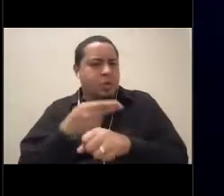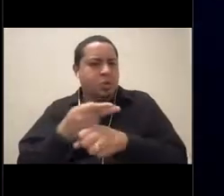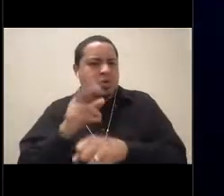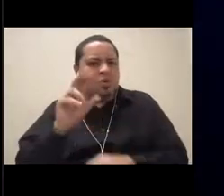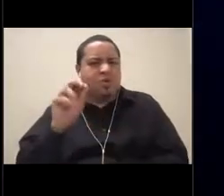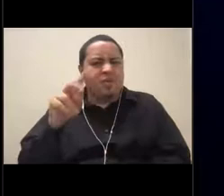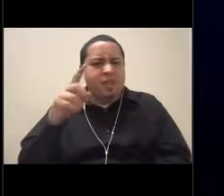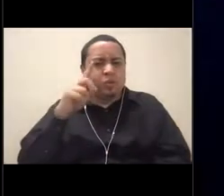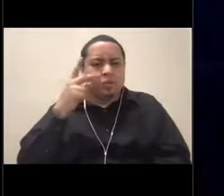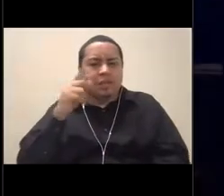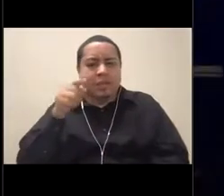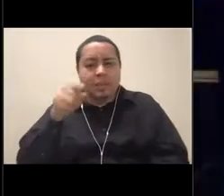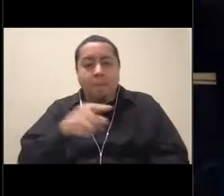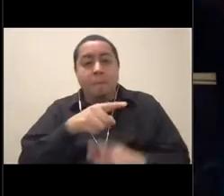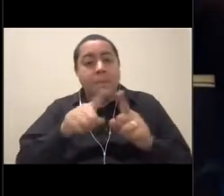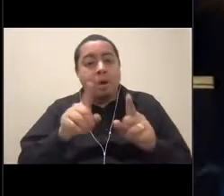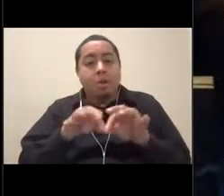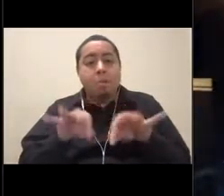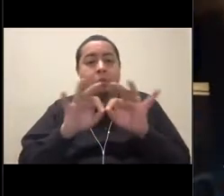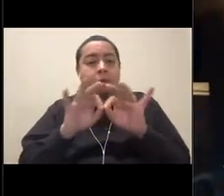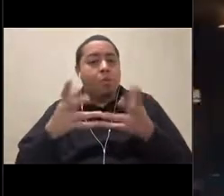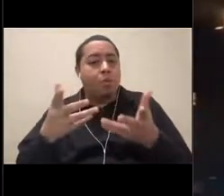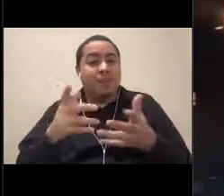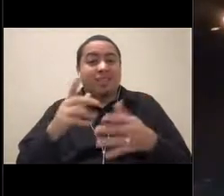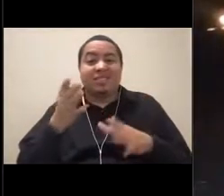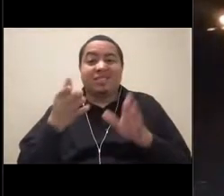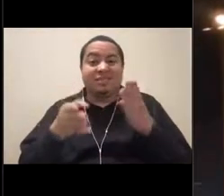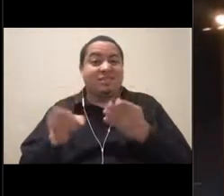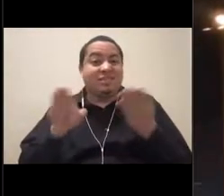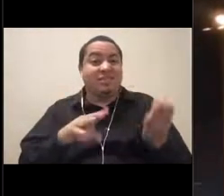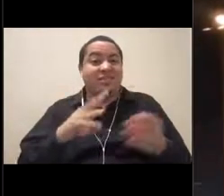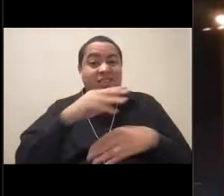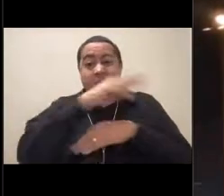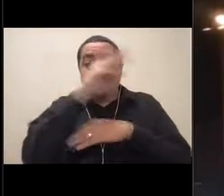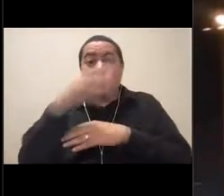And basically, it's just that. It's a dead whale that sank to the sea floor